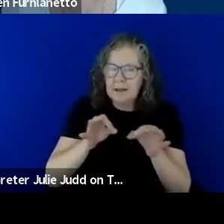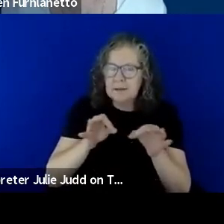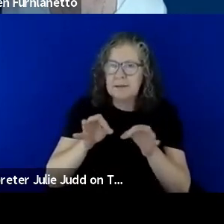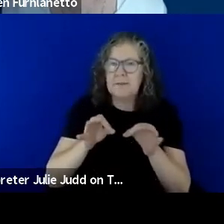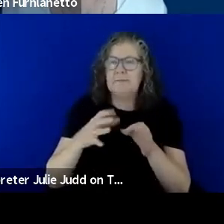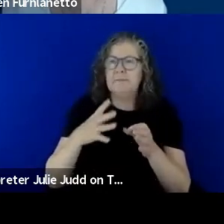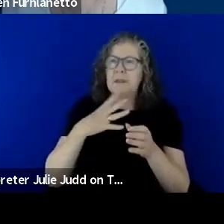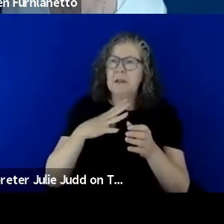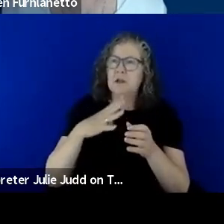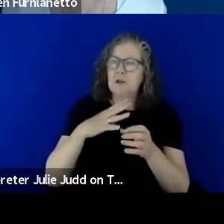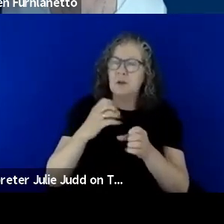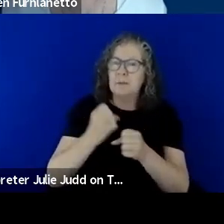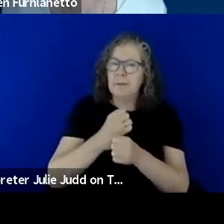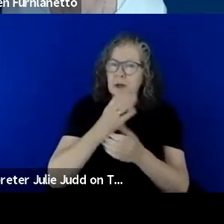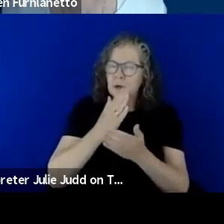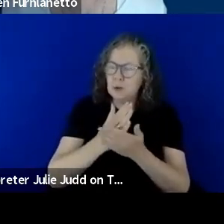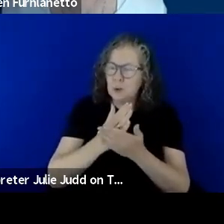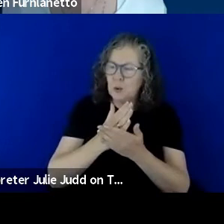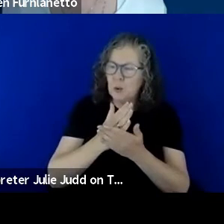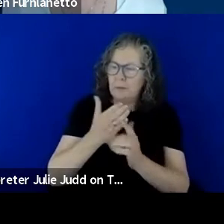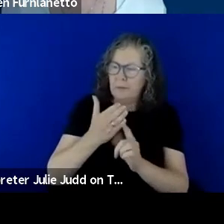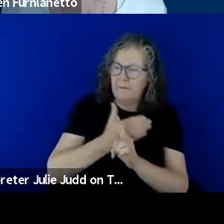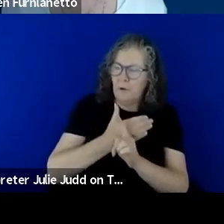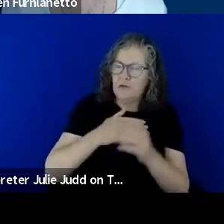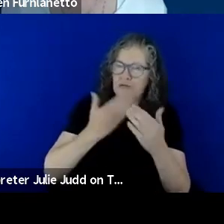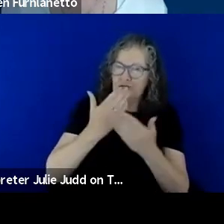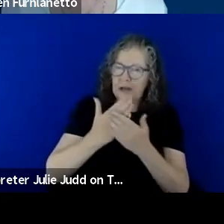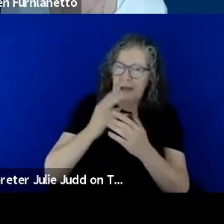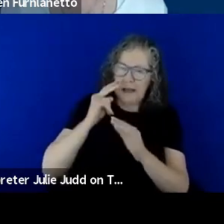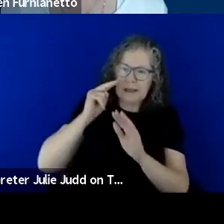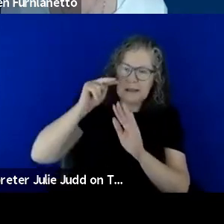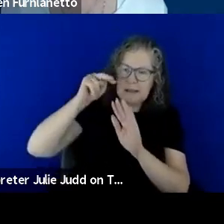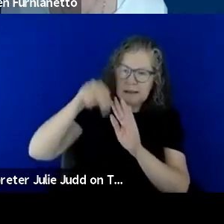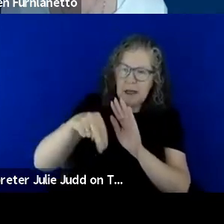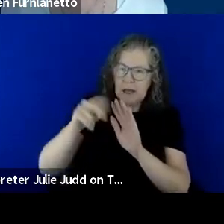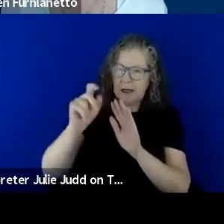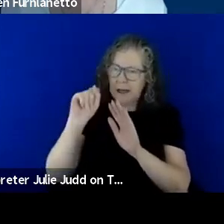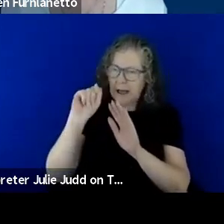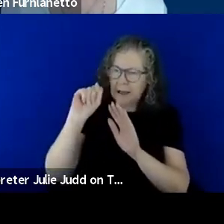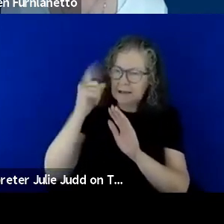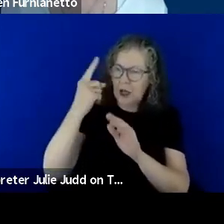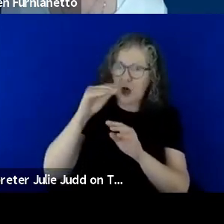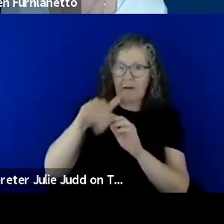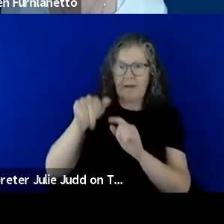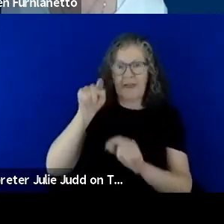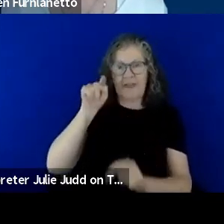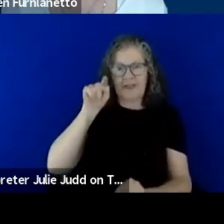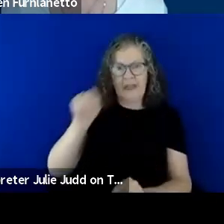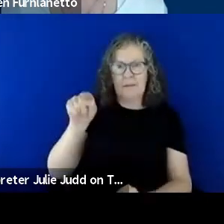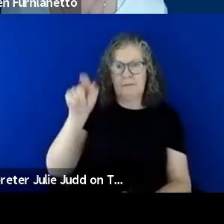a real insight and understanding into the individual that you're working with.